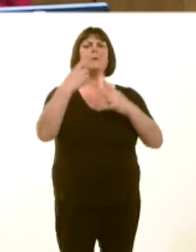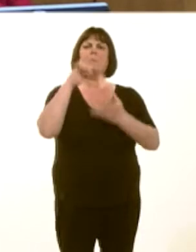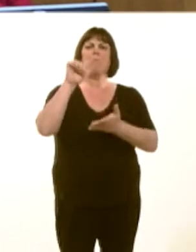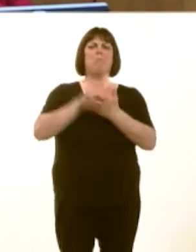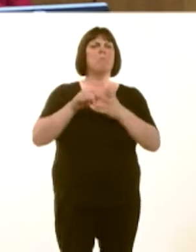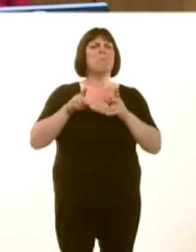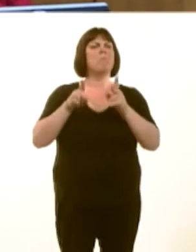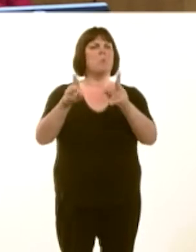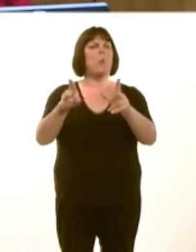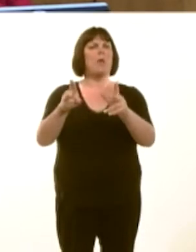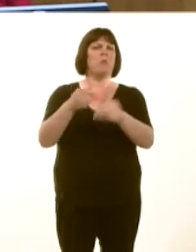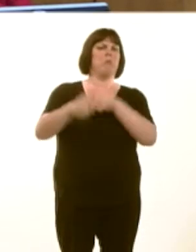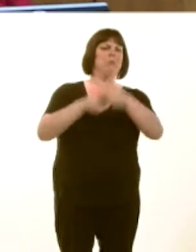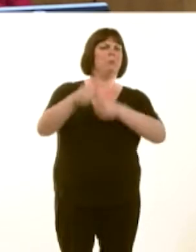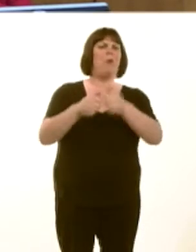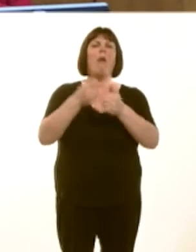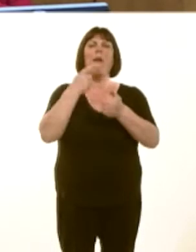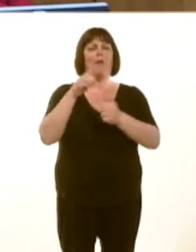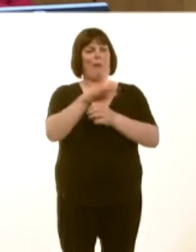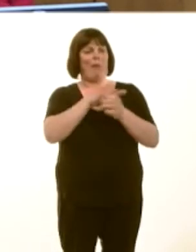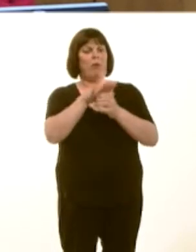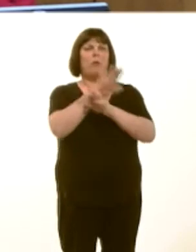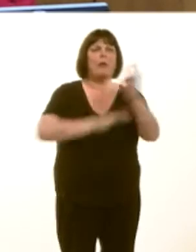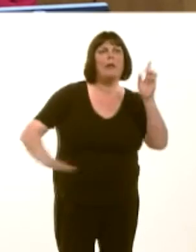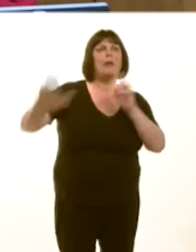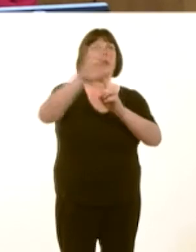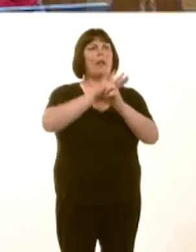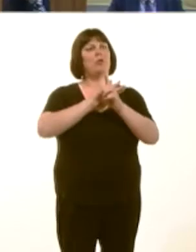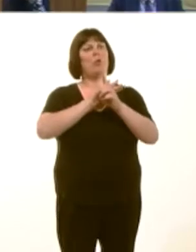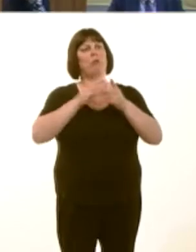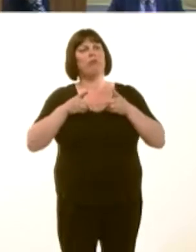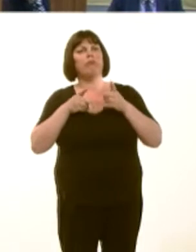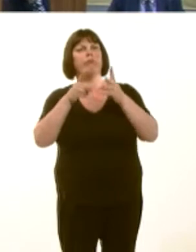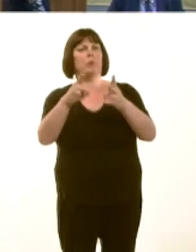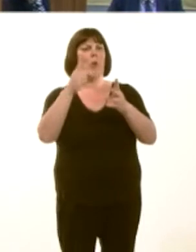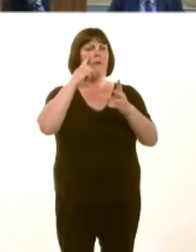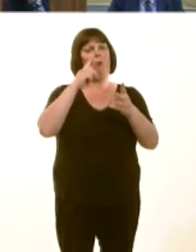work is under way, both locally and nationally, to implement the recommendations. Eluned Parrott: Thank you, First Minister.